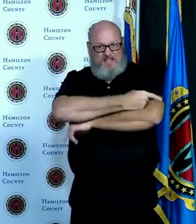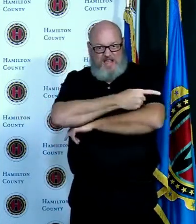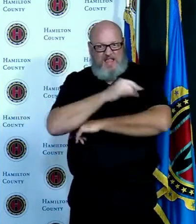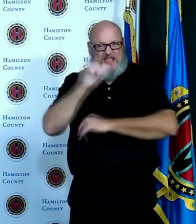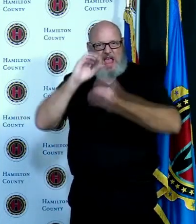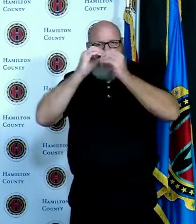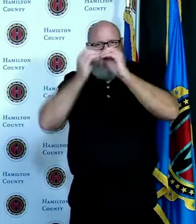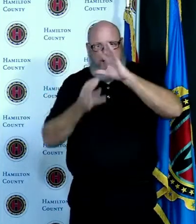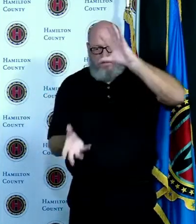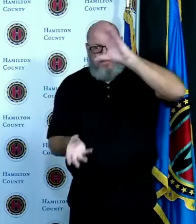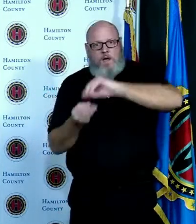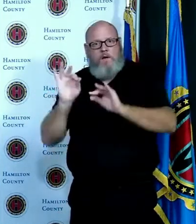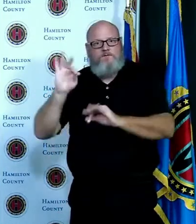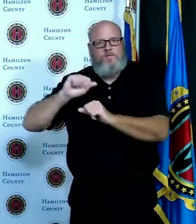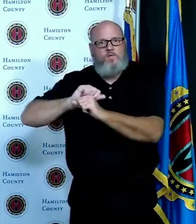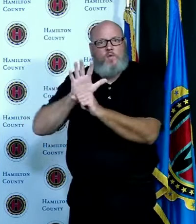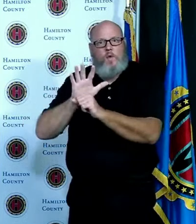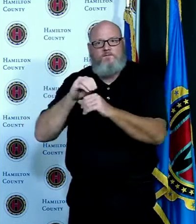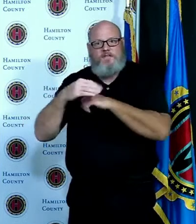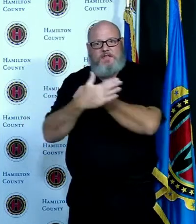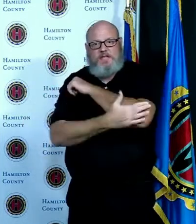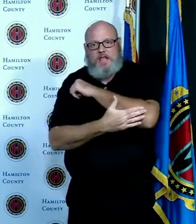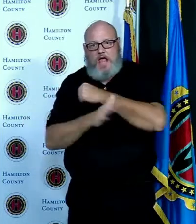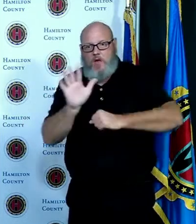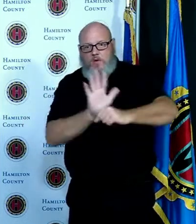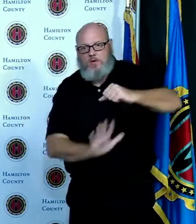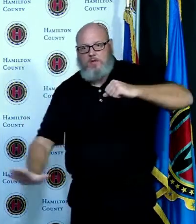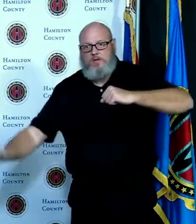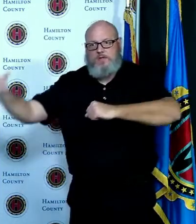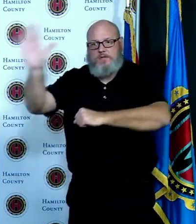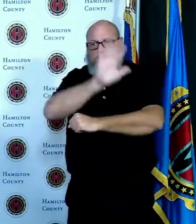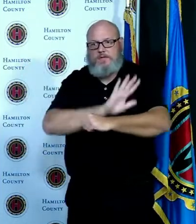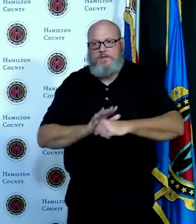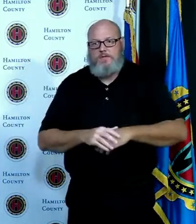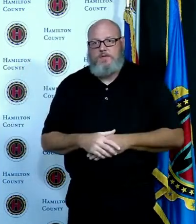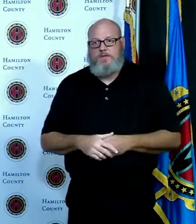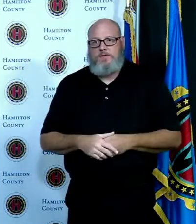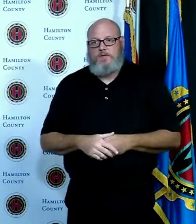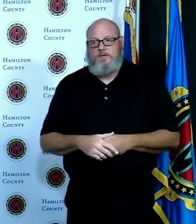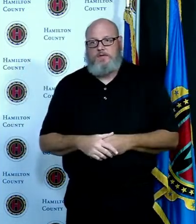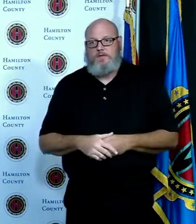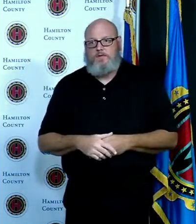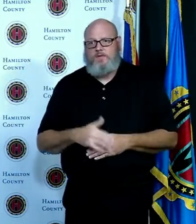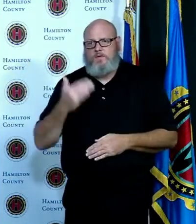so the last 21 days of cases these are people that are still either sick or closer to recovery